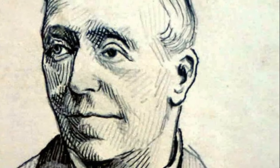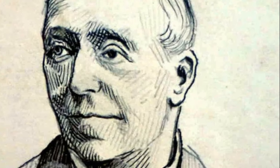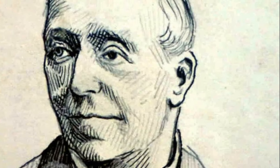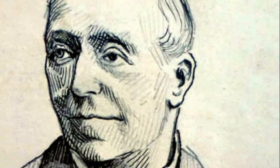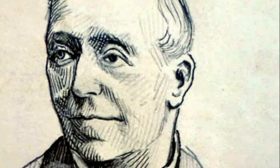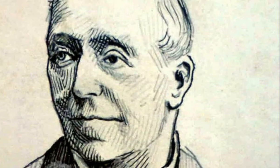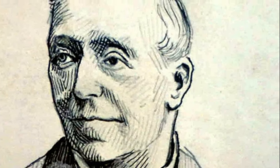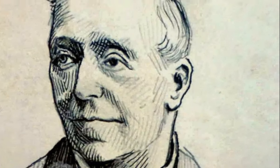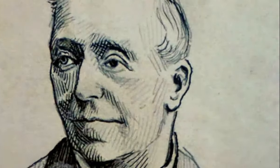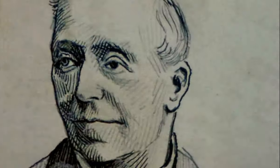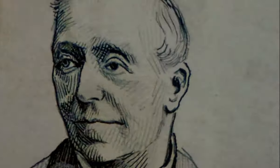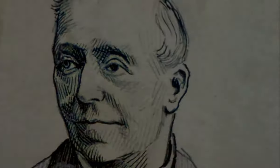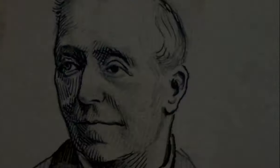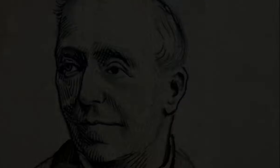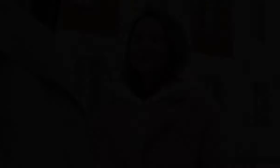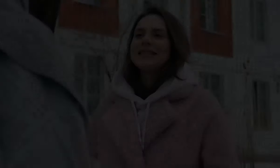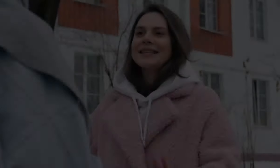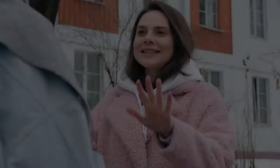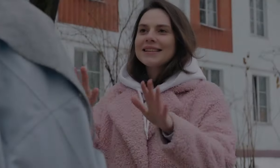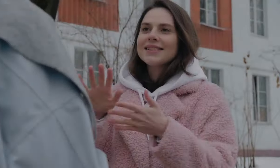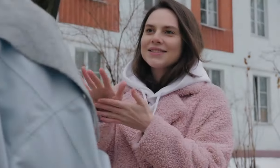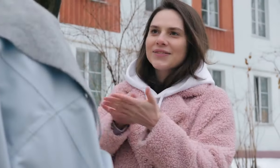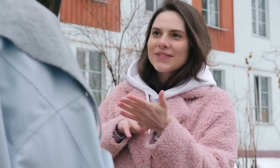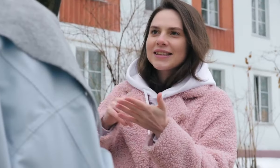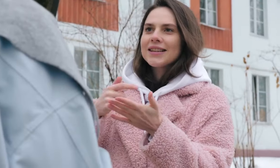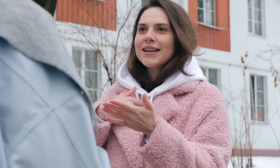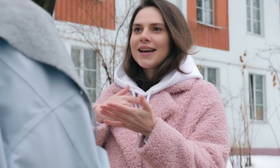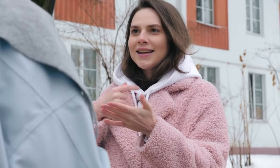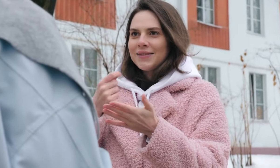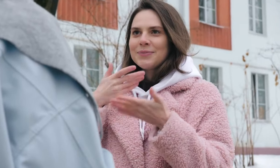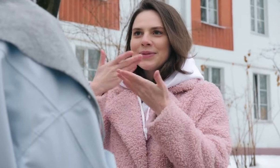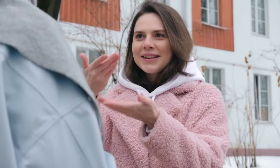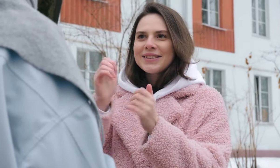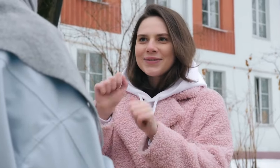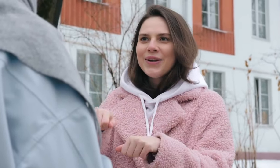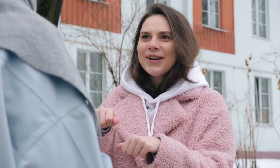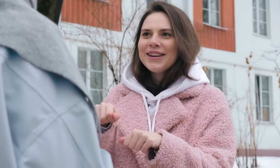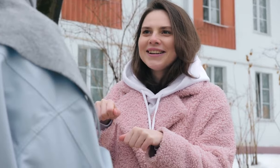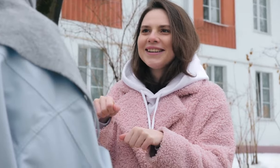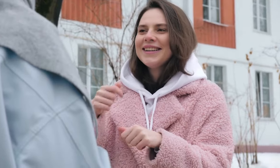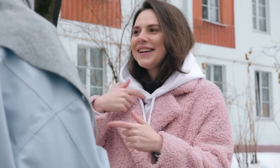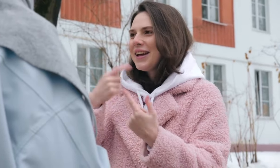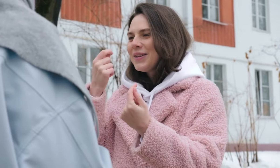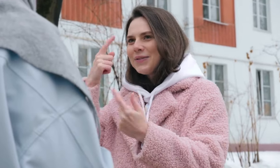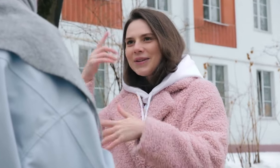Berthier was pivotal in establishing the French Deaf Mute Society in 1838. This was